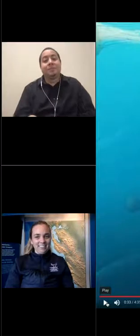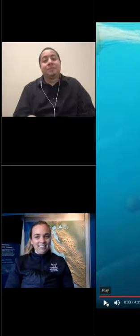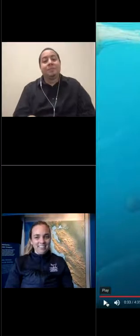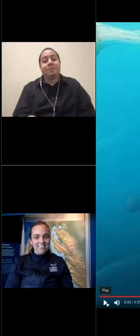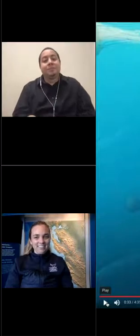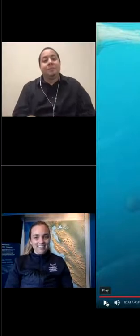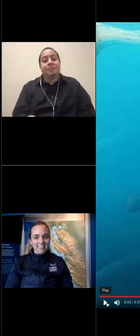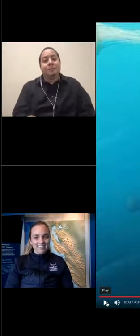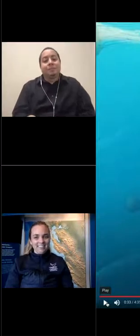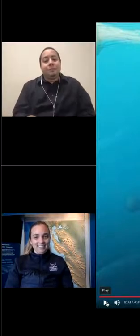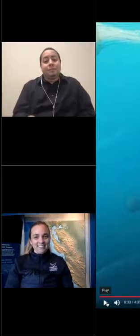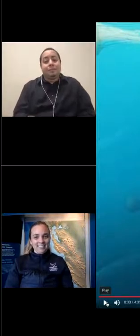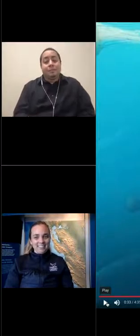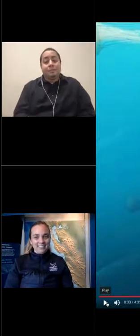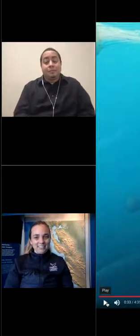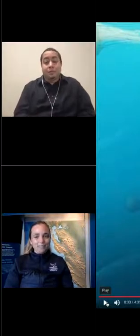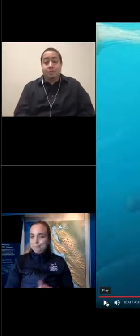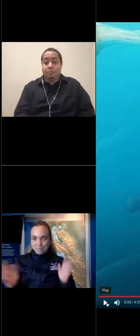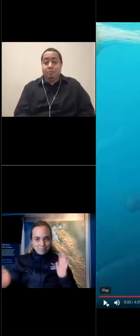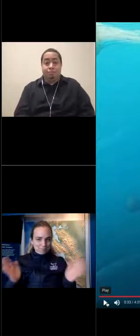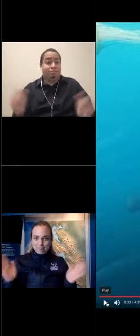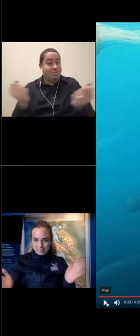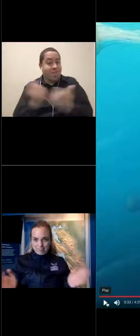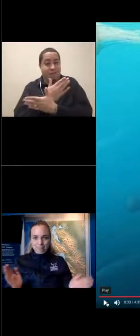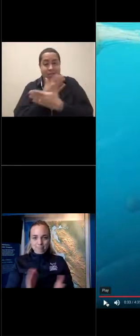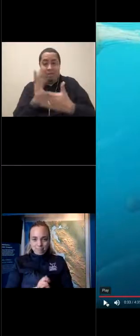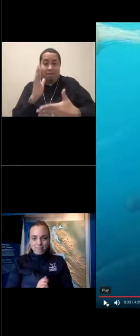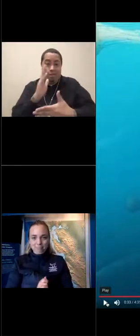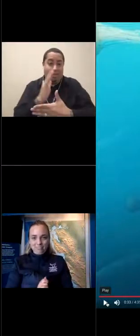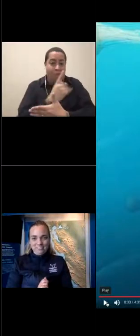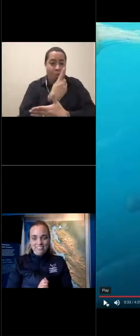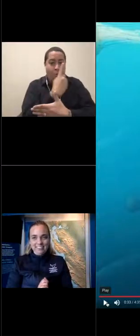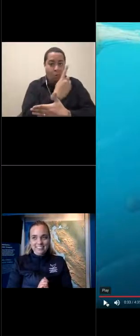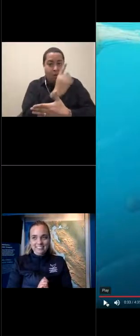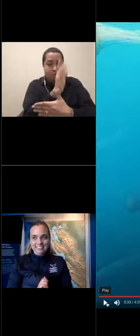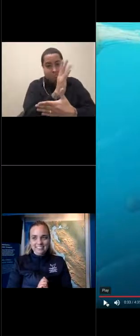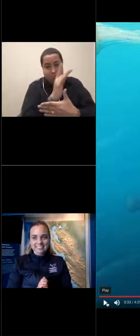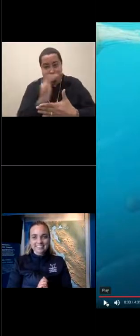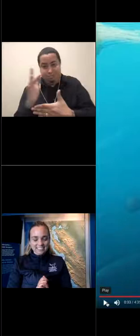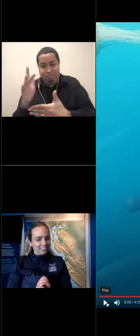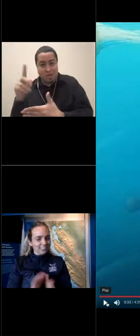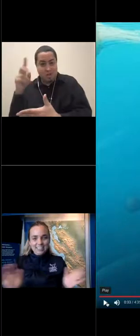Well, we're getting, we've got everything from a single jellyfish to 2,000.